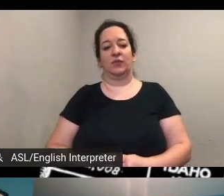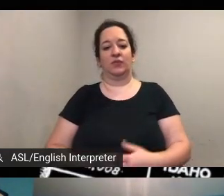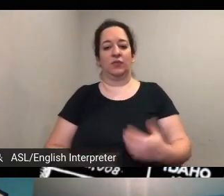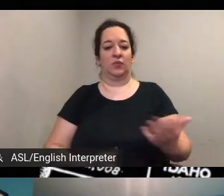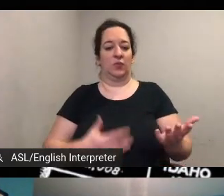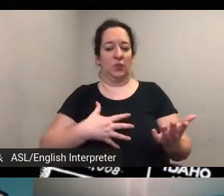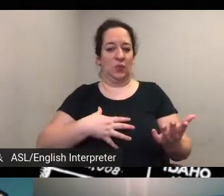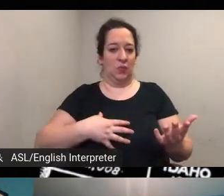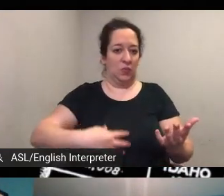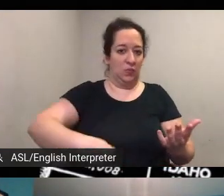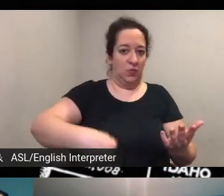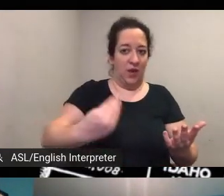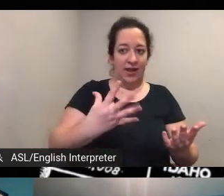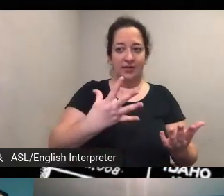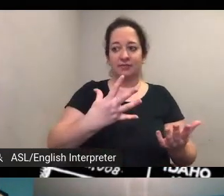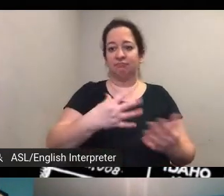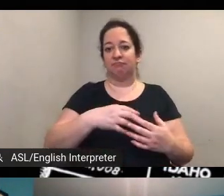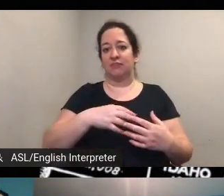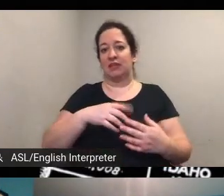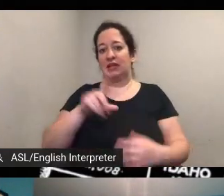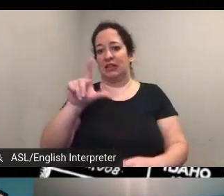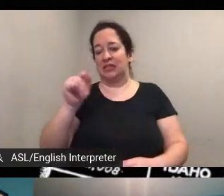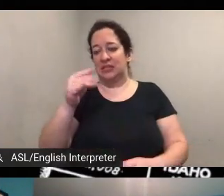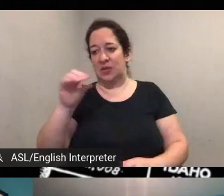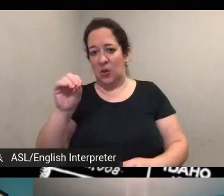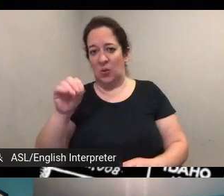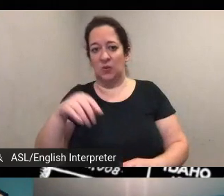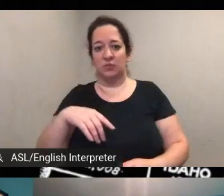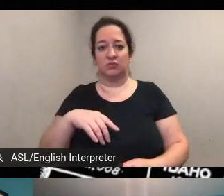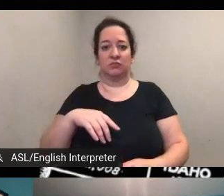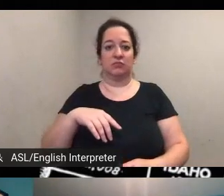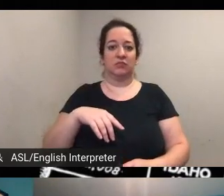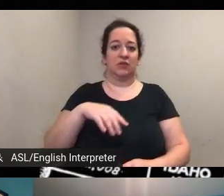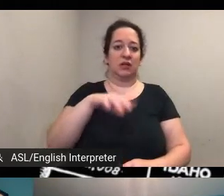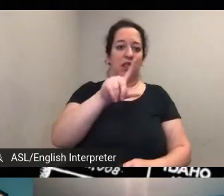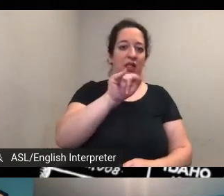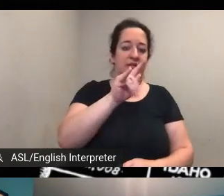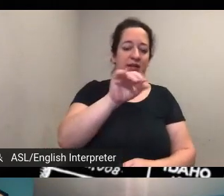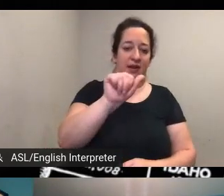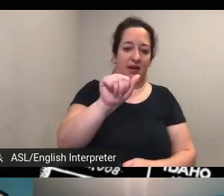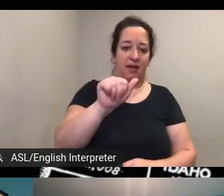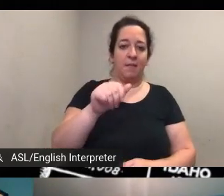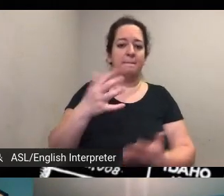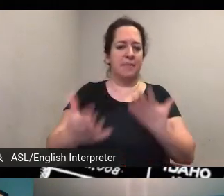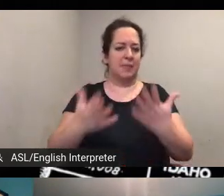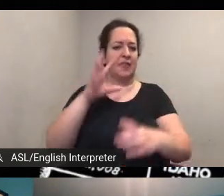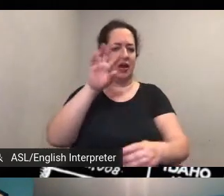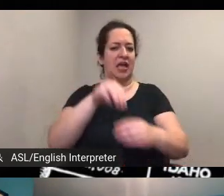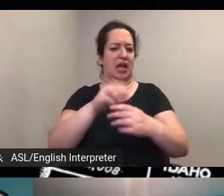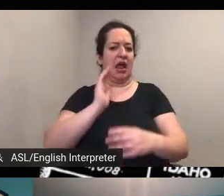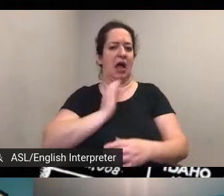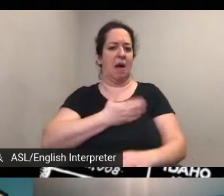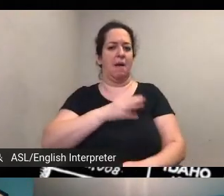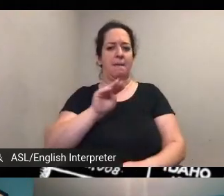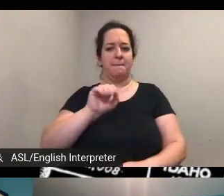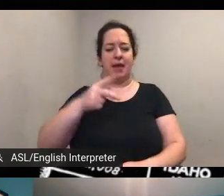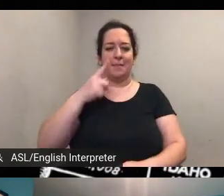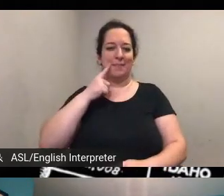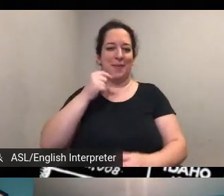latino activists uh who um may be in our map but again since we don't have correspondence on them we